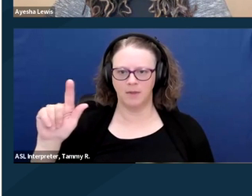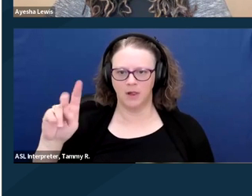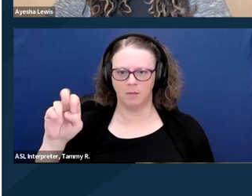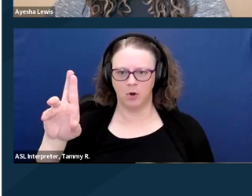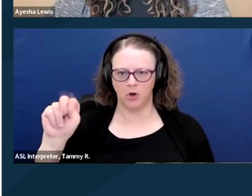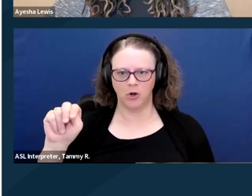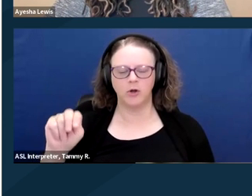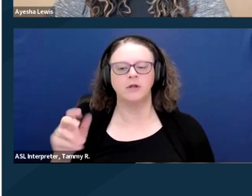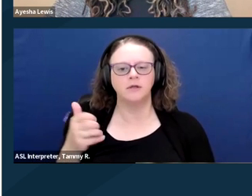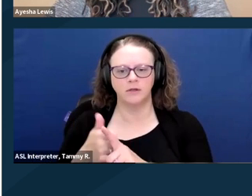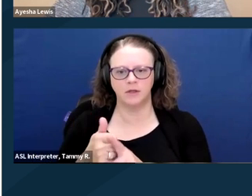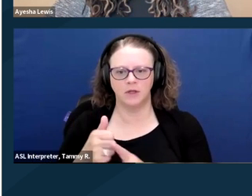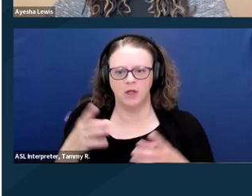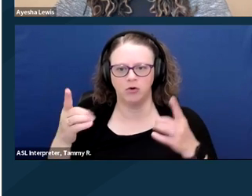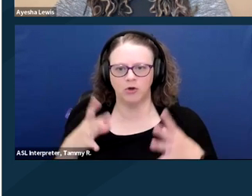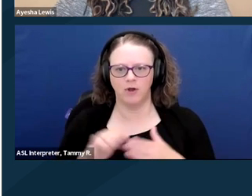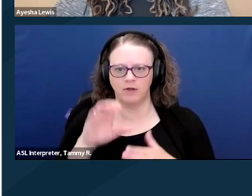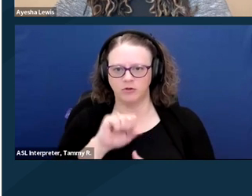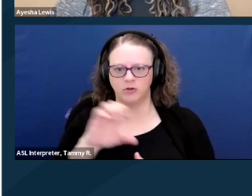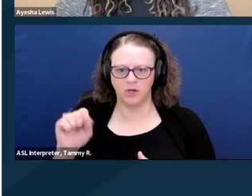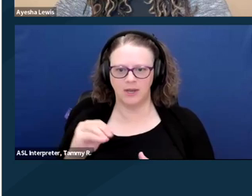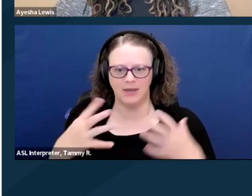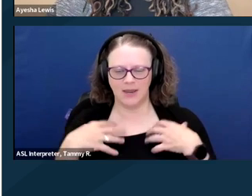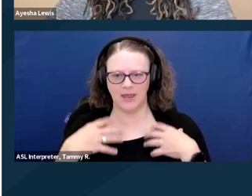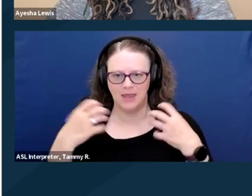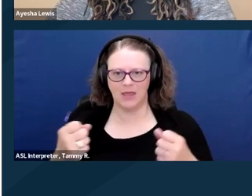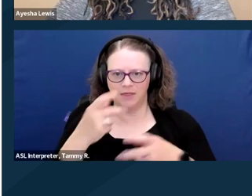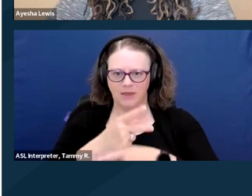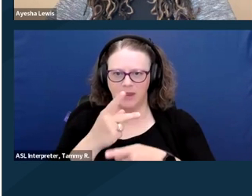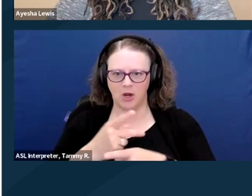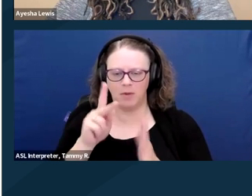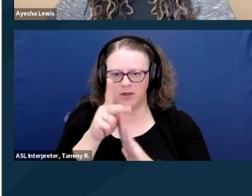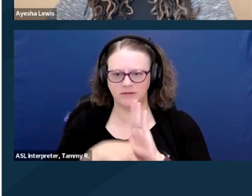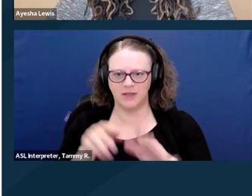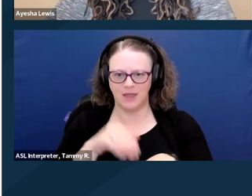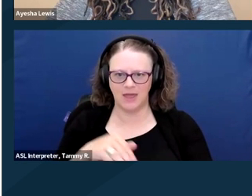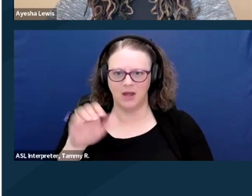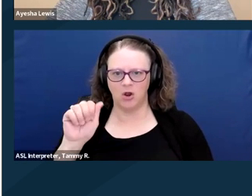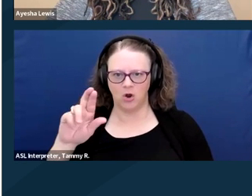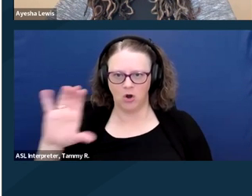As Director of Social Security and Healthcare Policy at The Arc, Darcy Milburn advocates